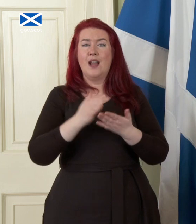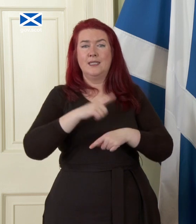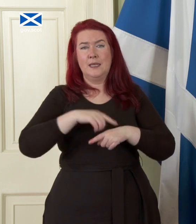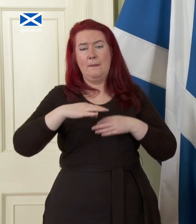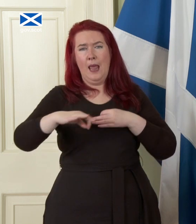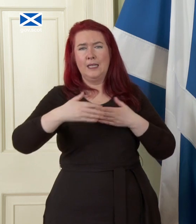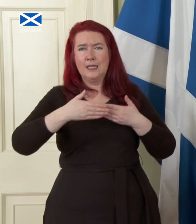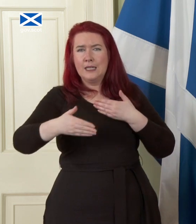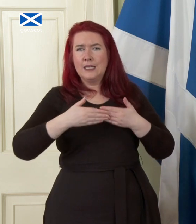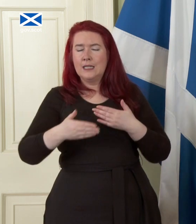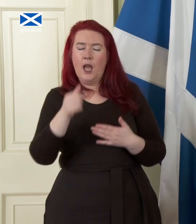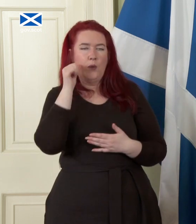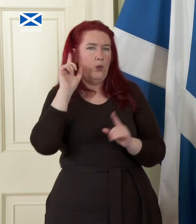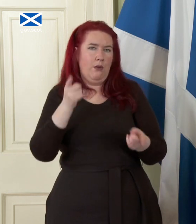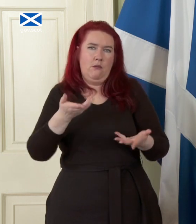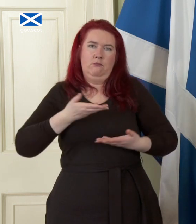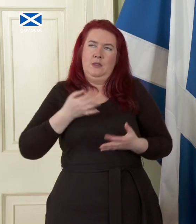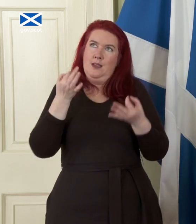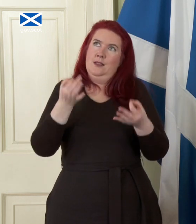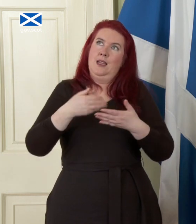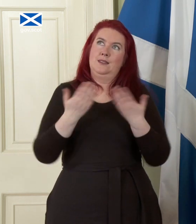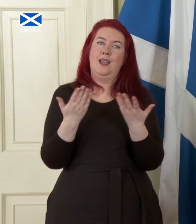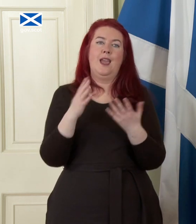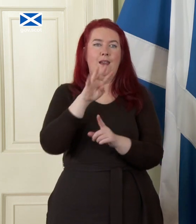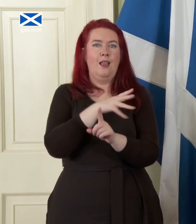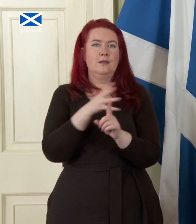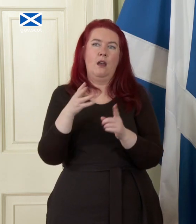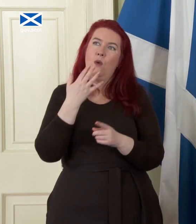can't give us an exact day in the calendar when we might move to a Scottish currency but it seems you